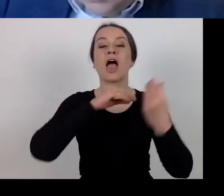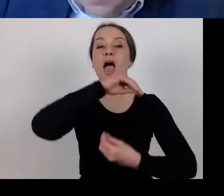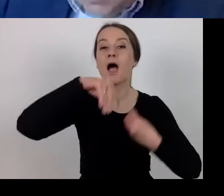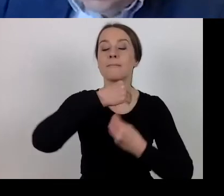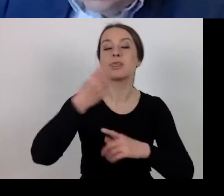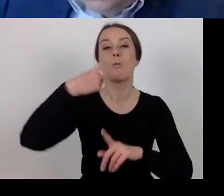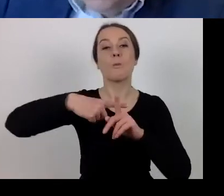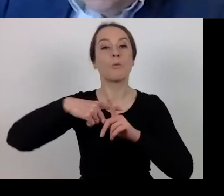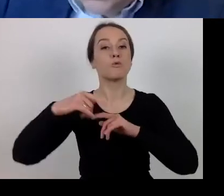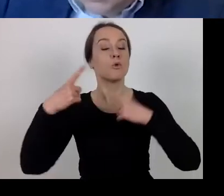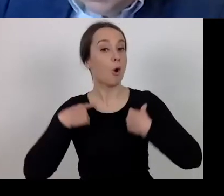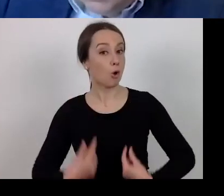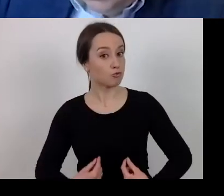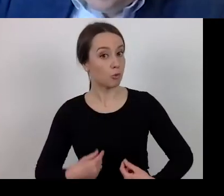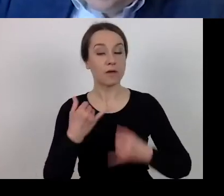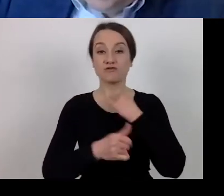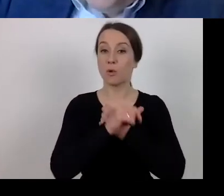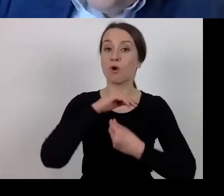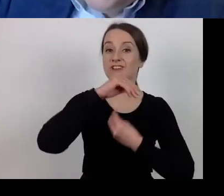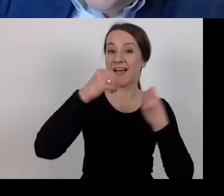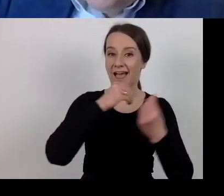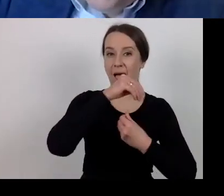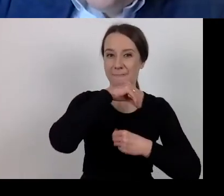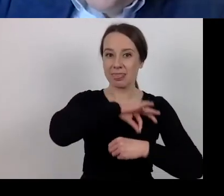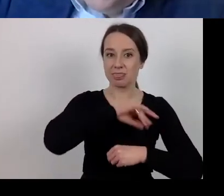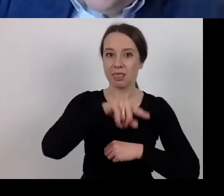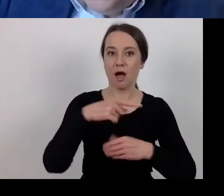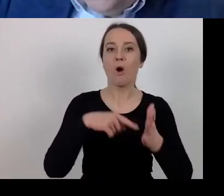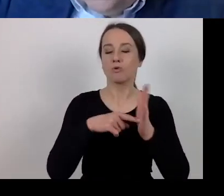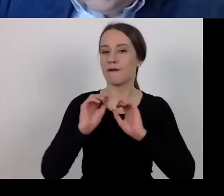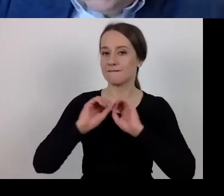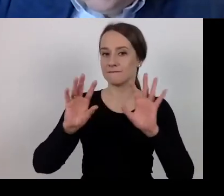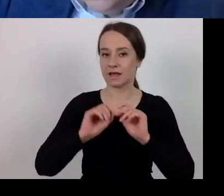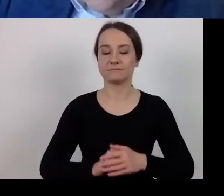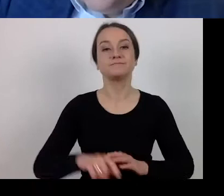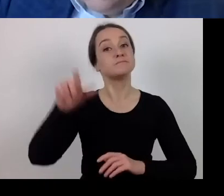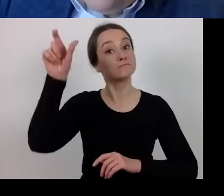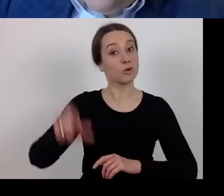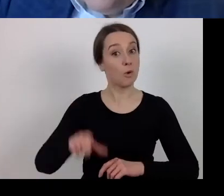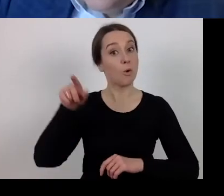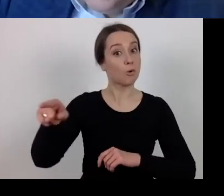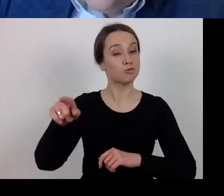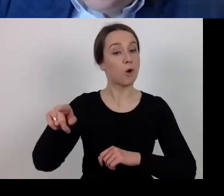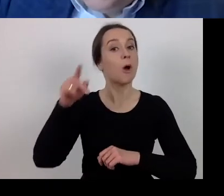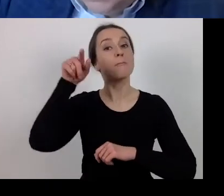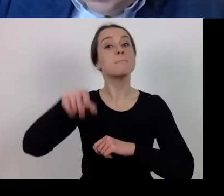As regards capital relations the beneficiary may own 2, 3 or 4 companies